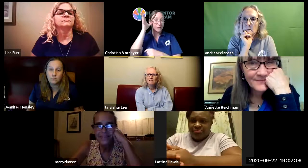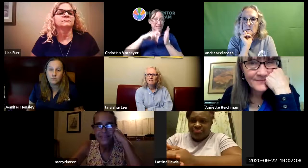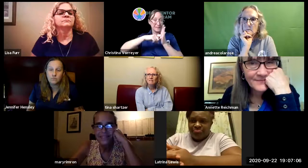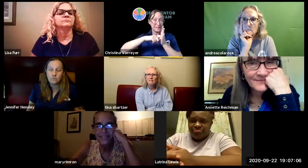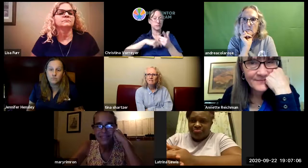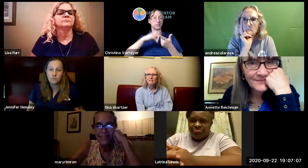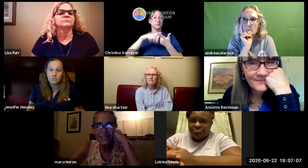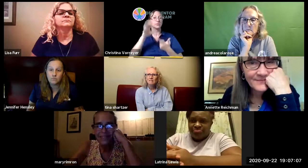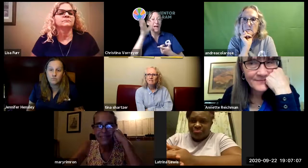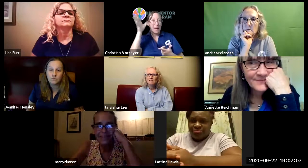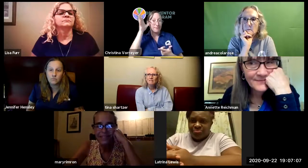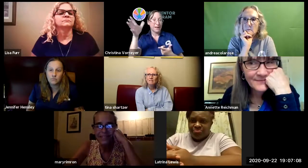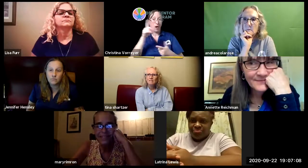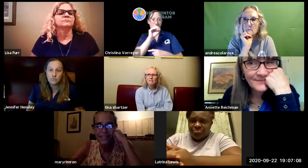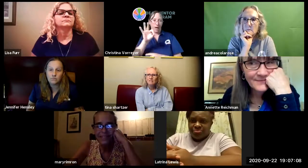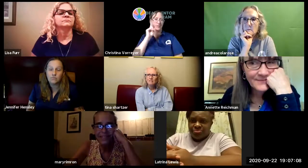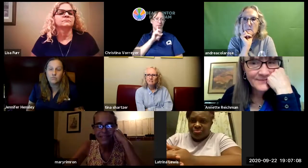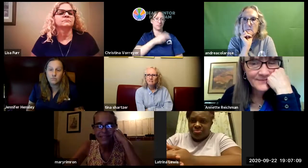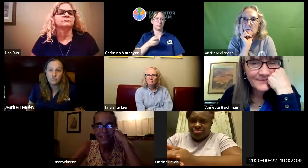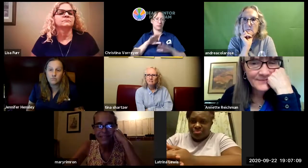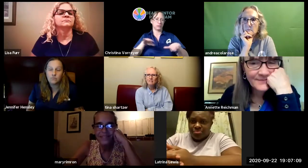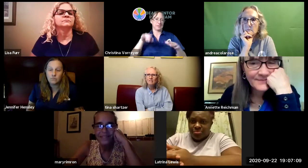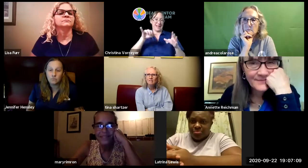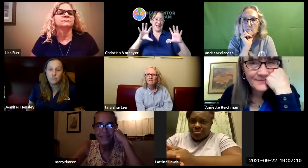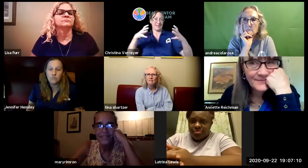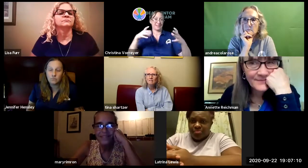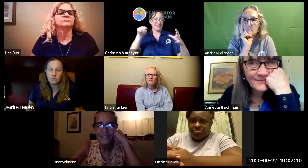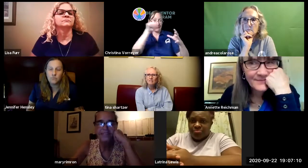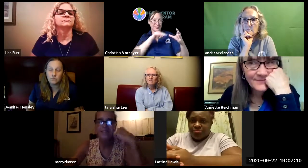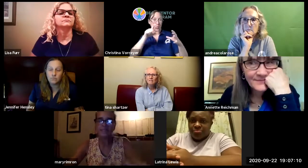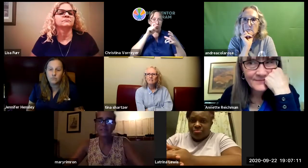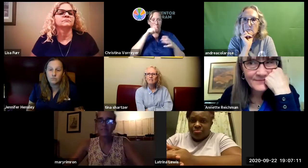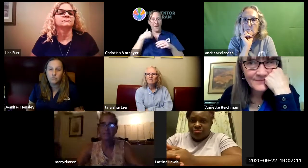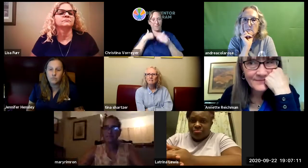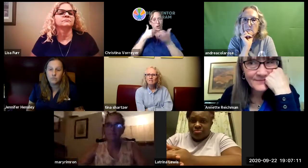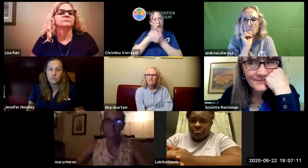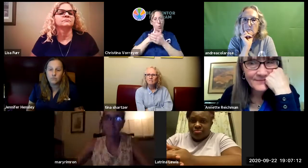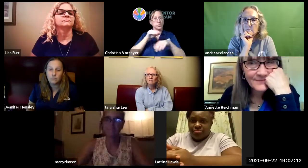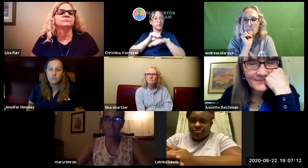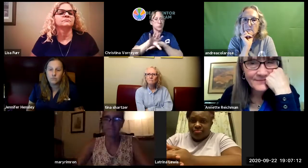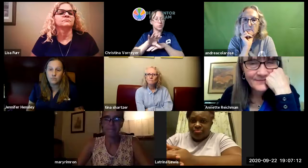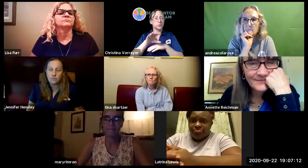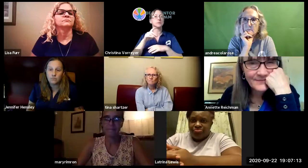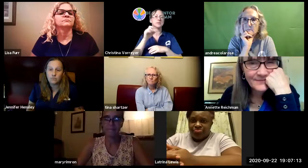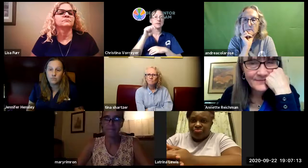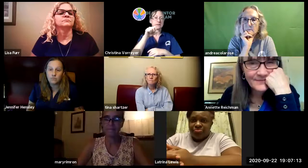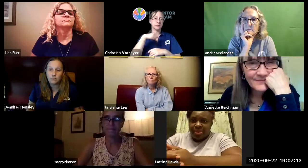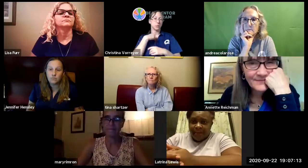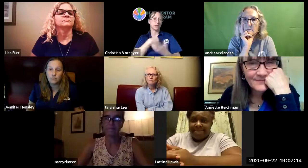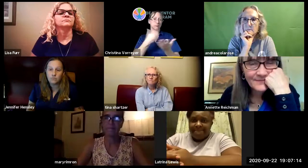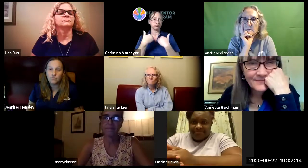much of a reason for them to participate we're looking primarily to teach asl to